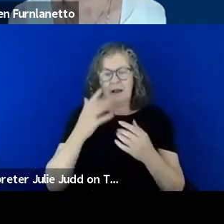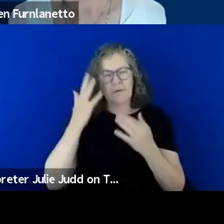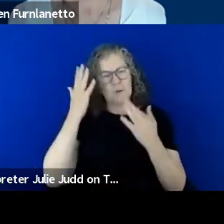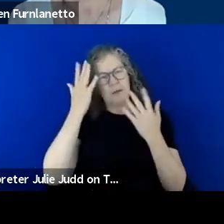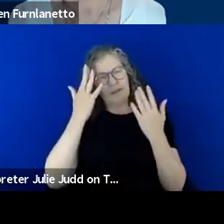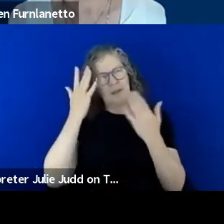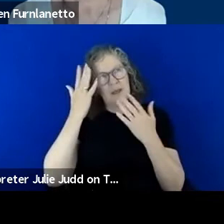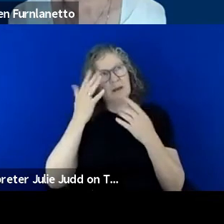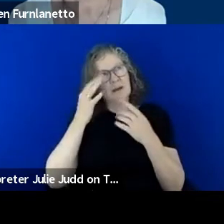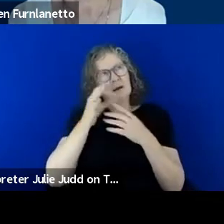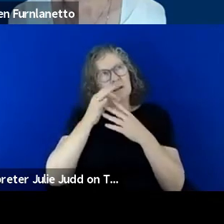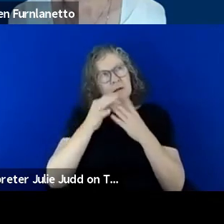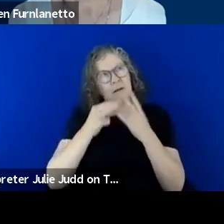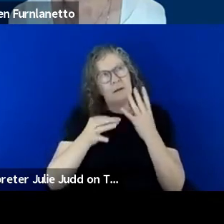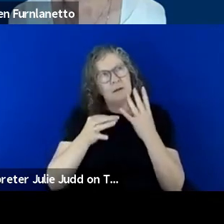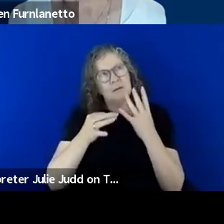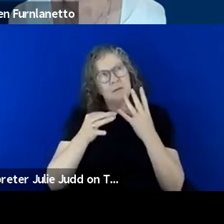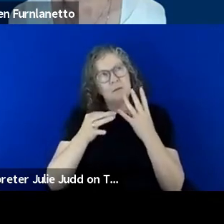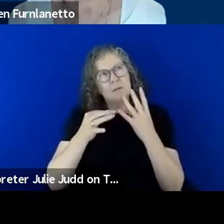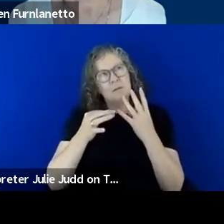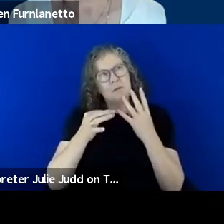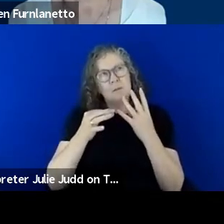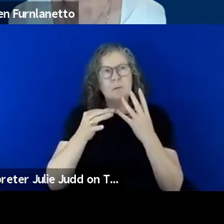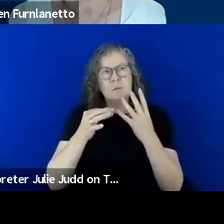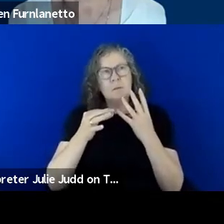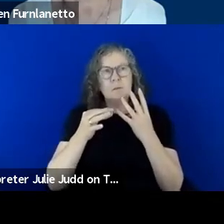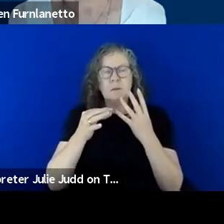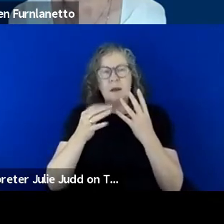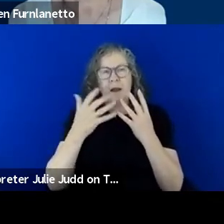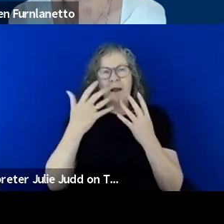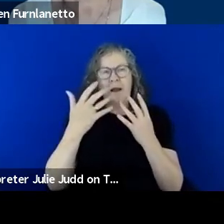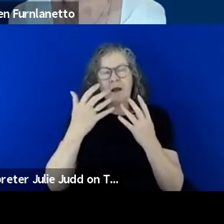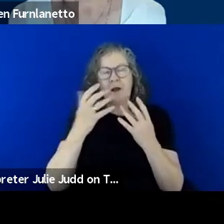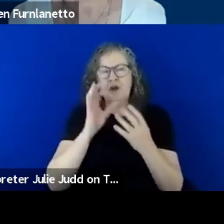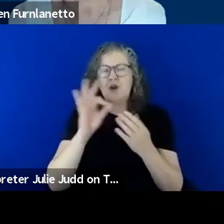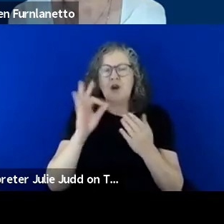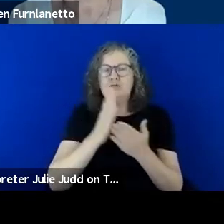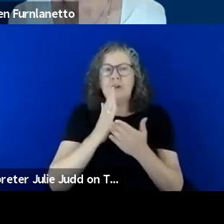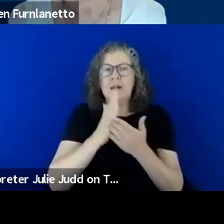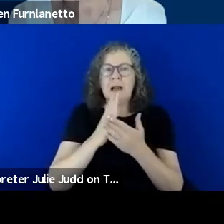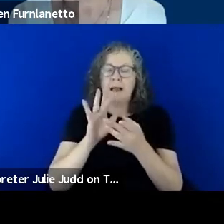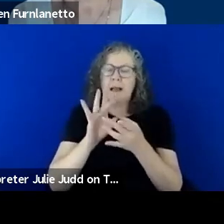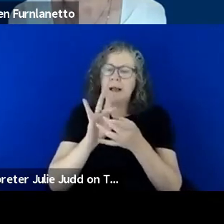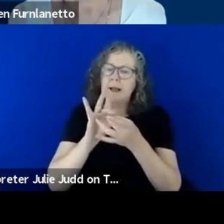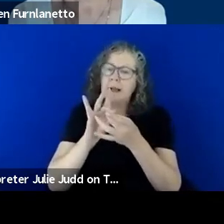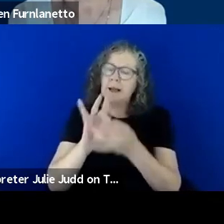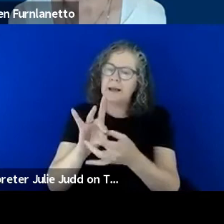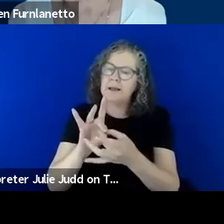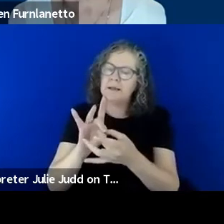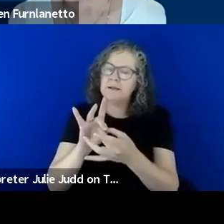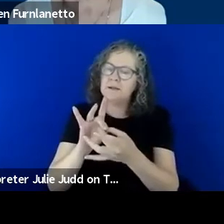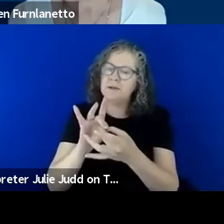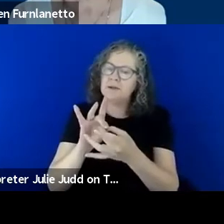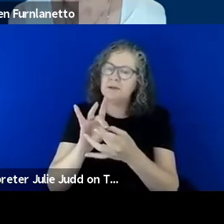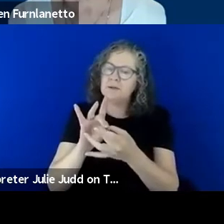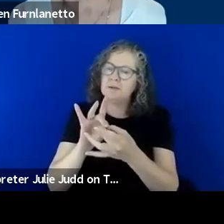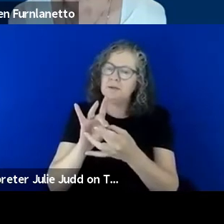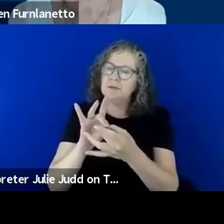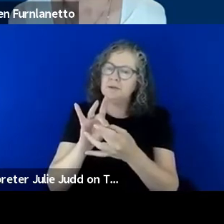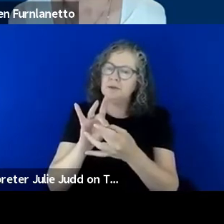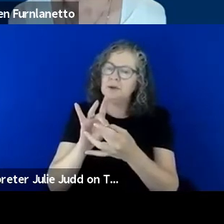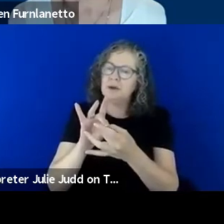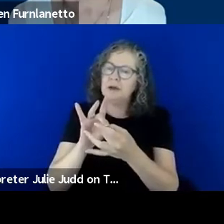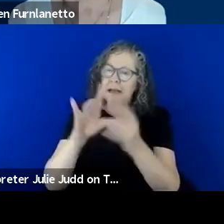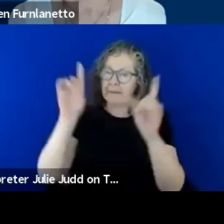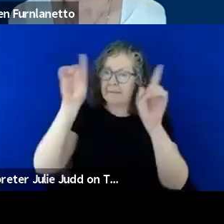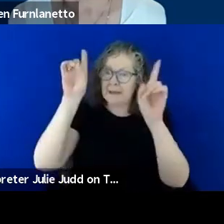it is about it has less to do with um the the immediate content than it has to do